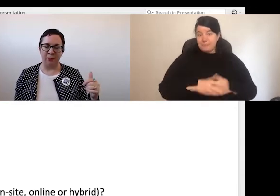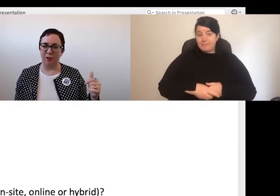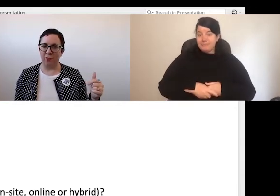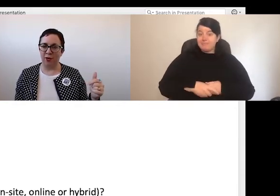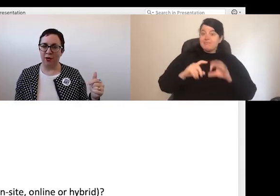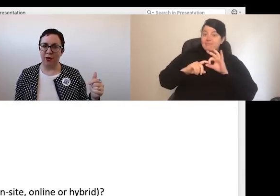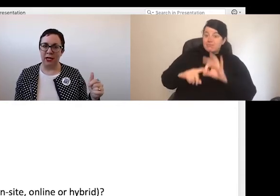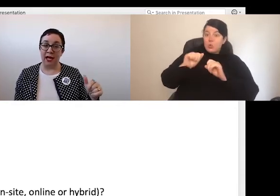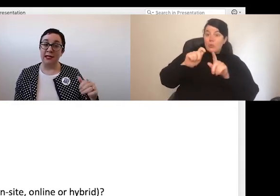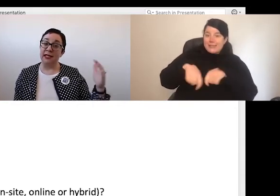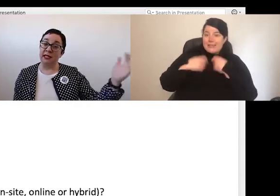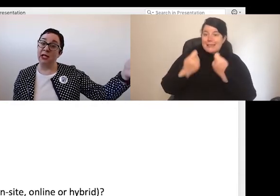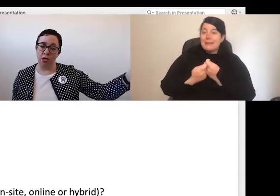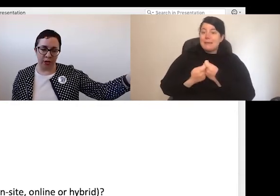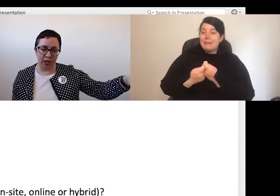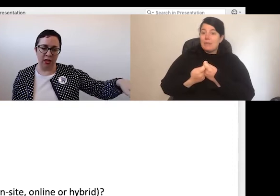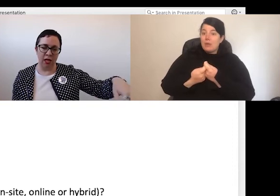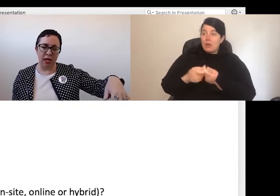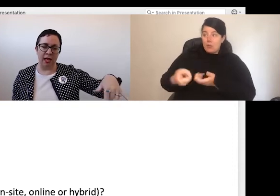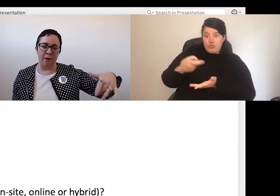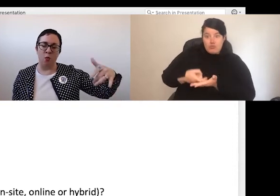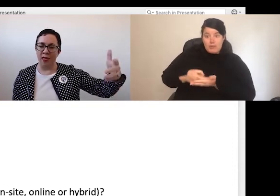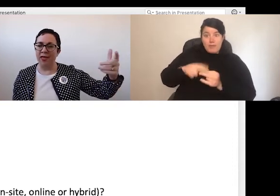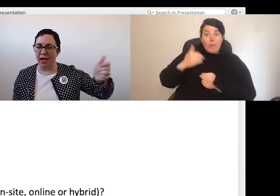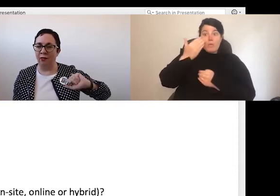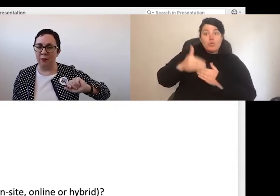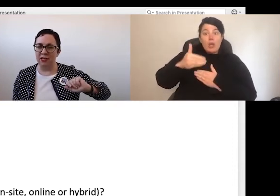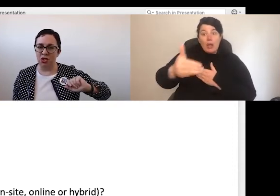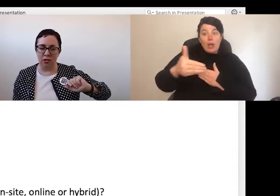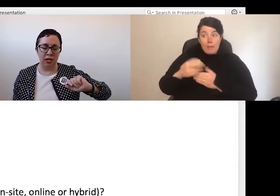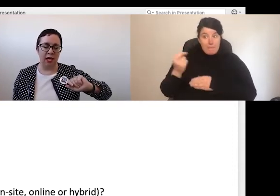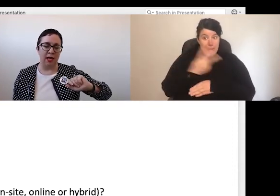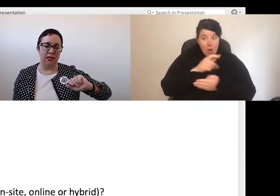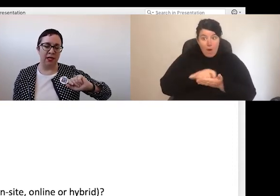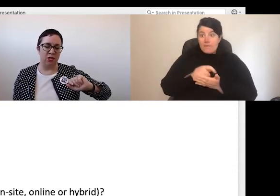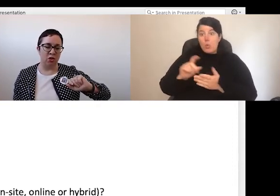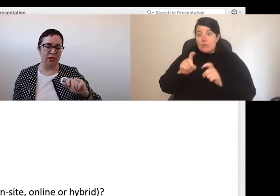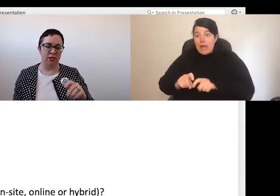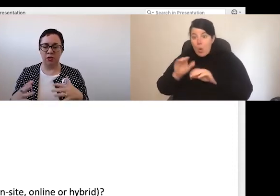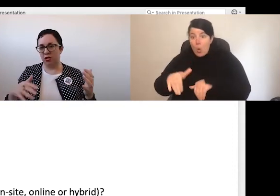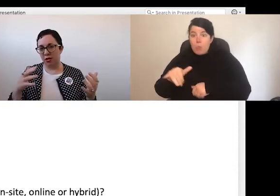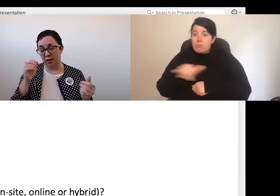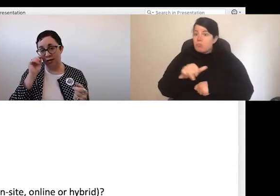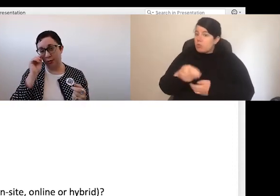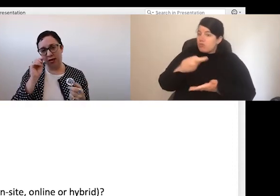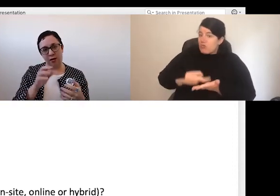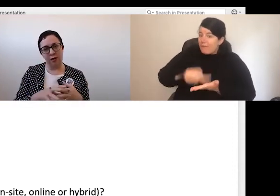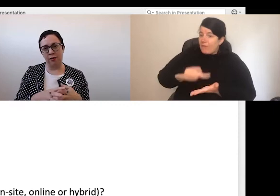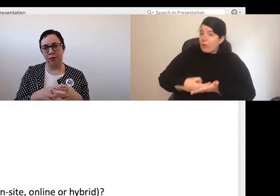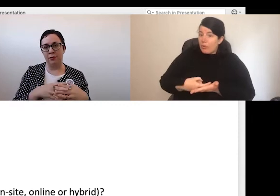them how they would prefer to continue working when they can have